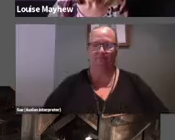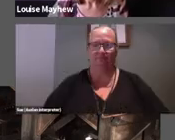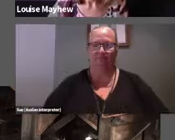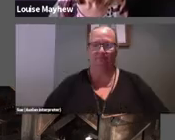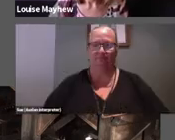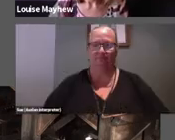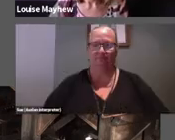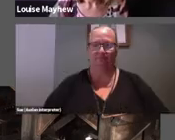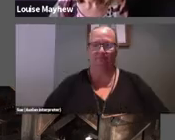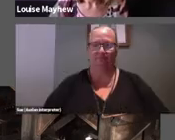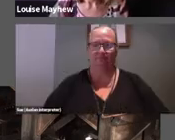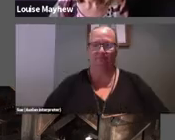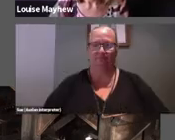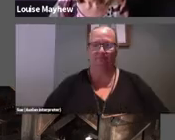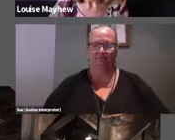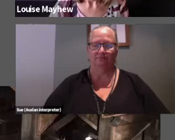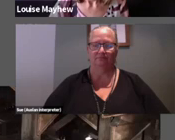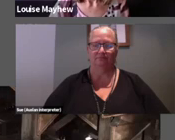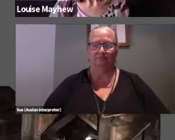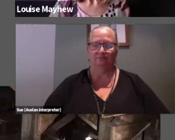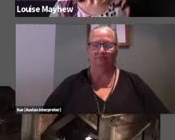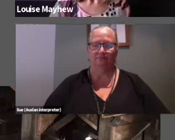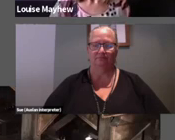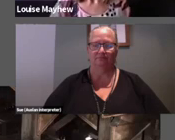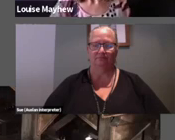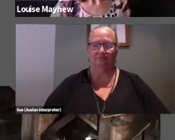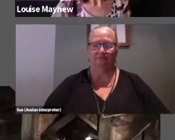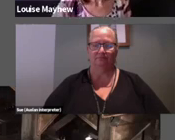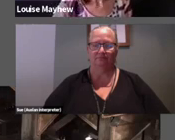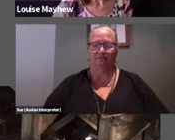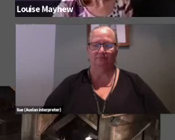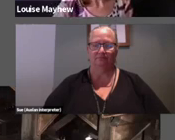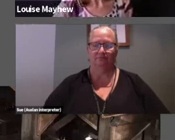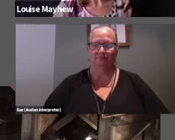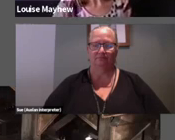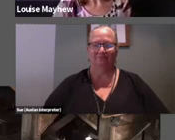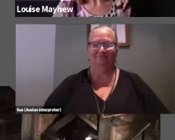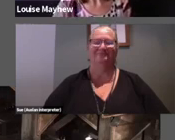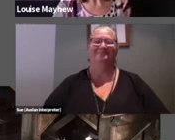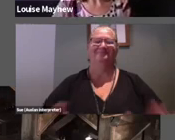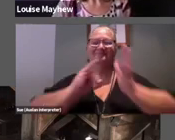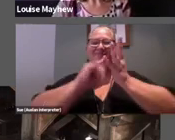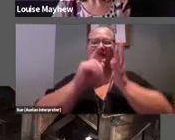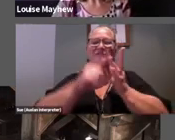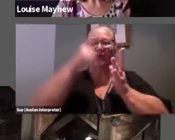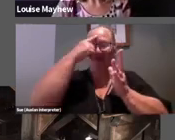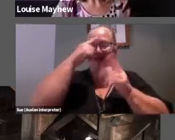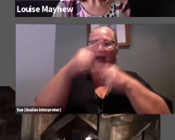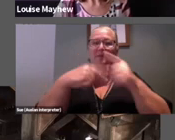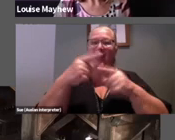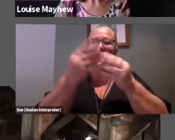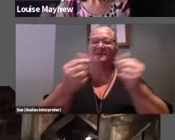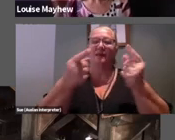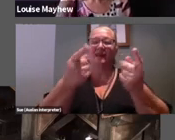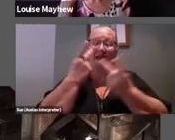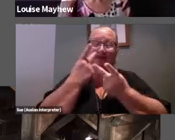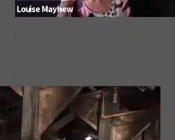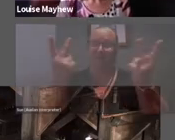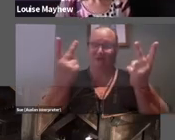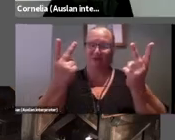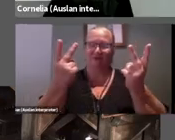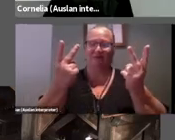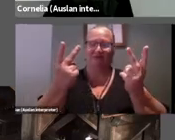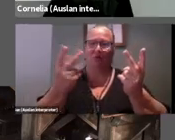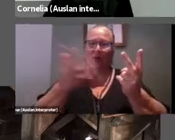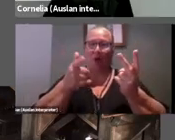Ah so thinking about some of the exhibitions where you and have lost